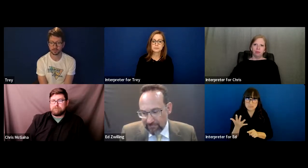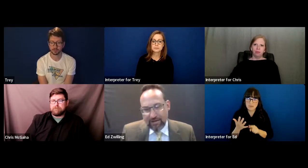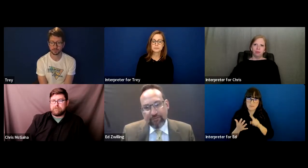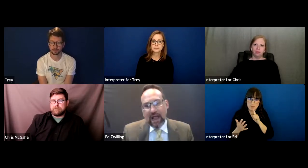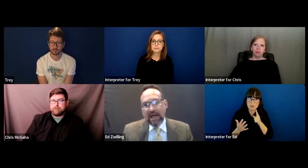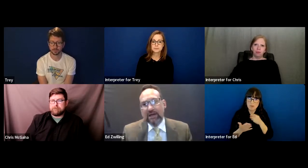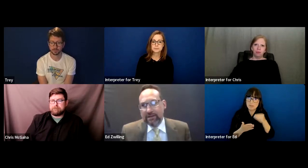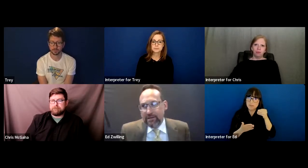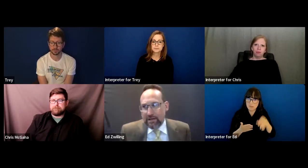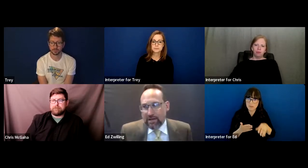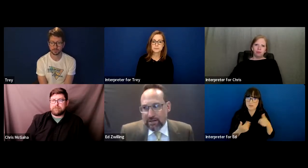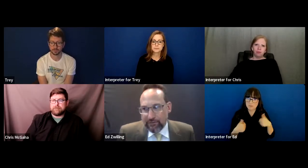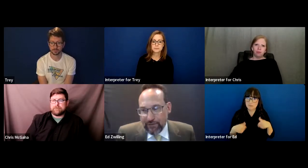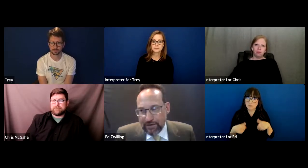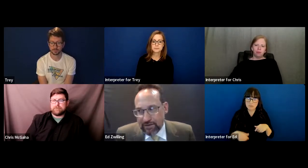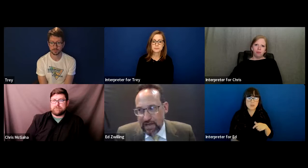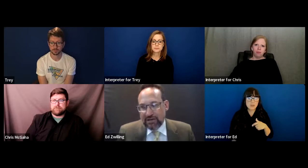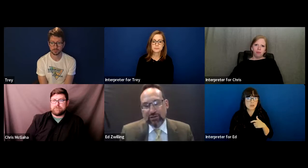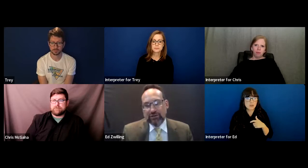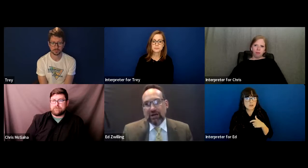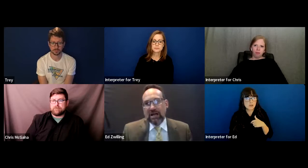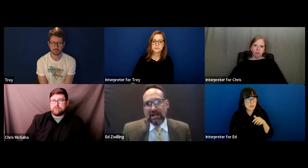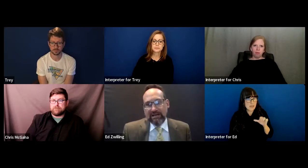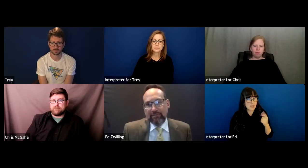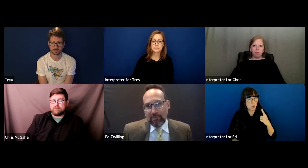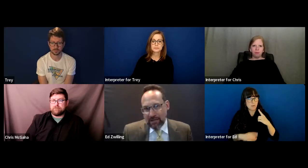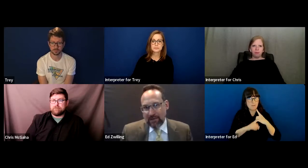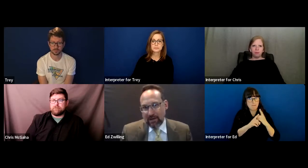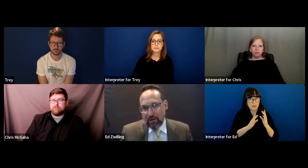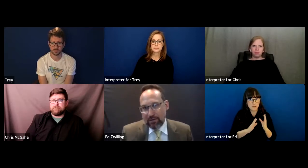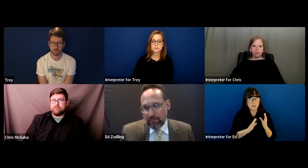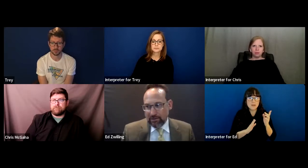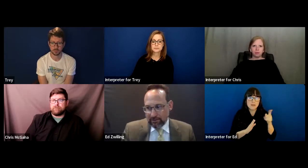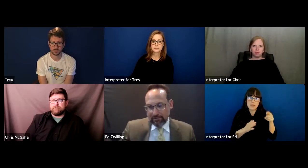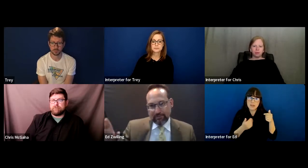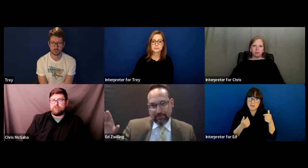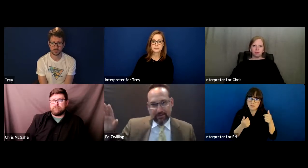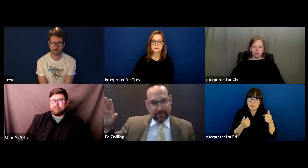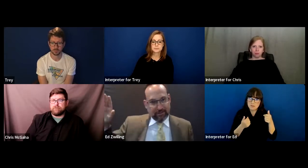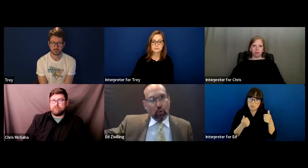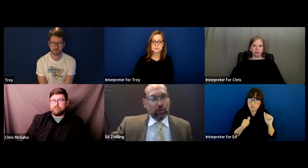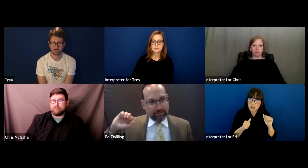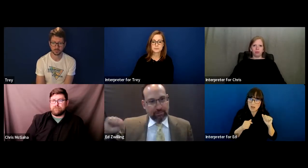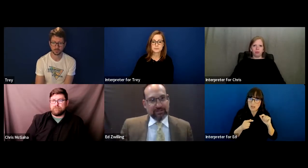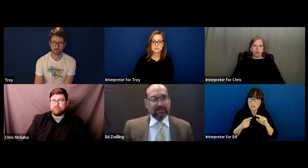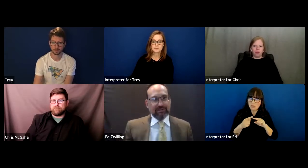I've never had a defendant actually try and make that argument in court court, to basically